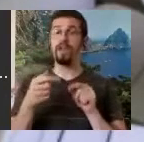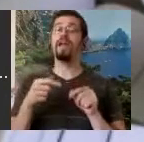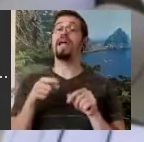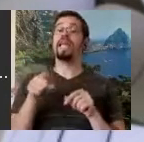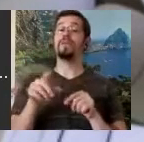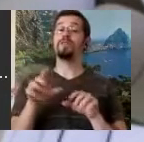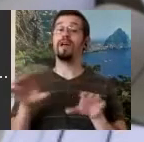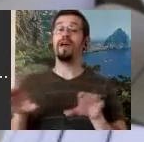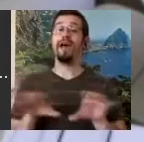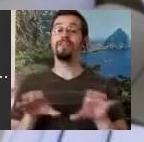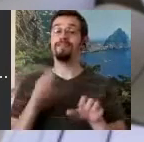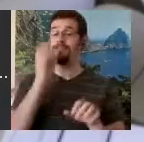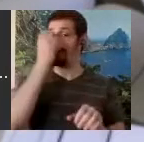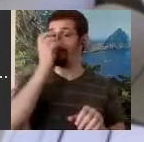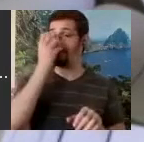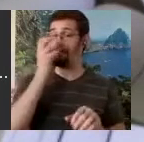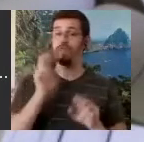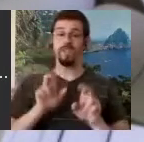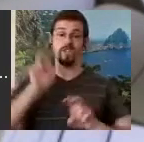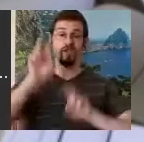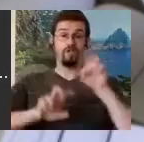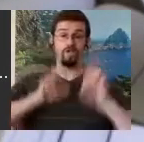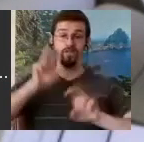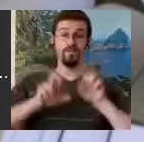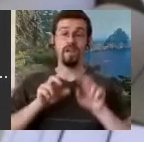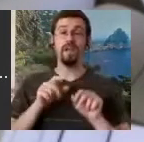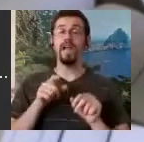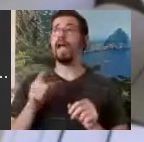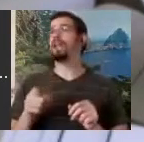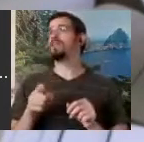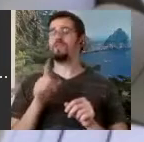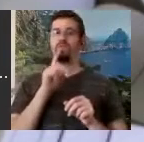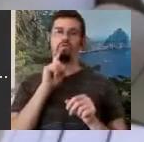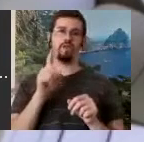wonderful. He's terrific. And he's now living in Maine which is is a state of